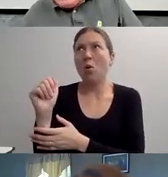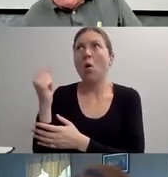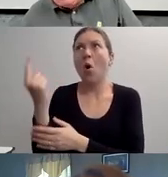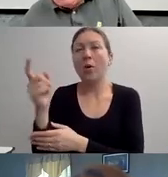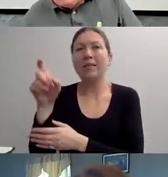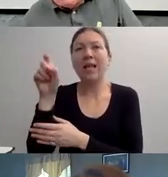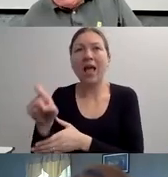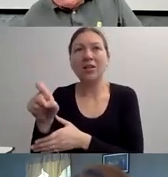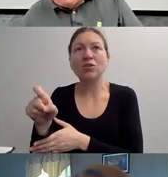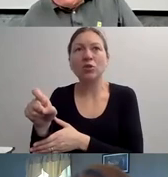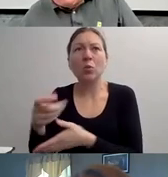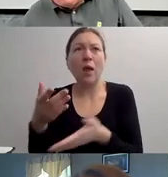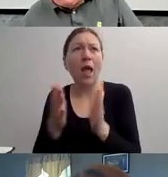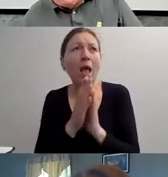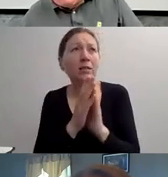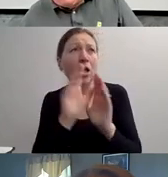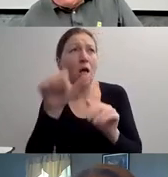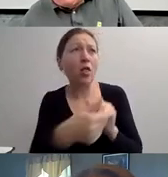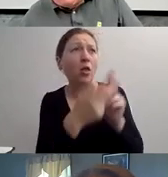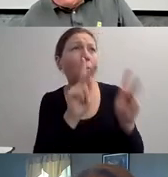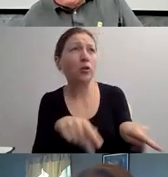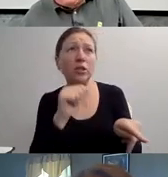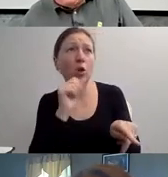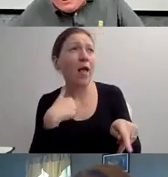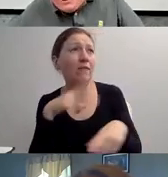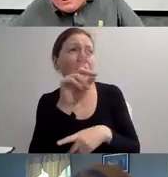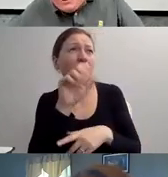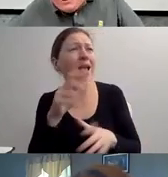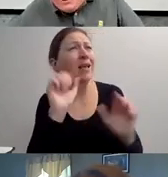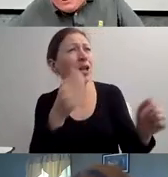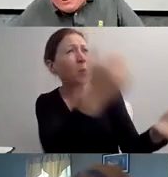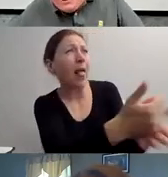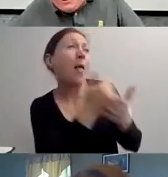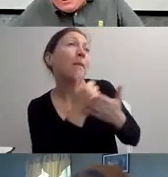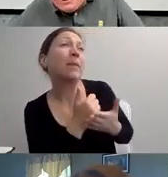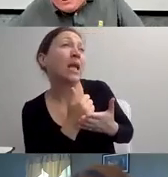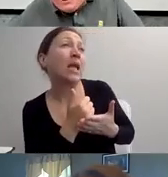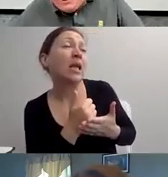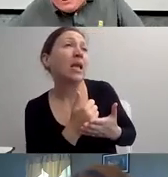A LOT OF THE AUDIENCE MIGHT BE TOO YOUNG TO KNOW WHAT AFTER SCHOOL SPECIAL IS.